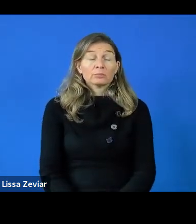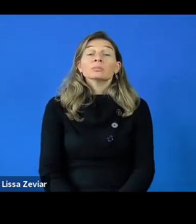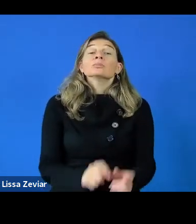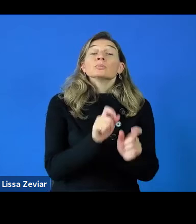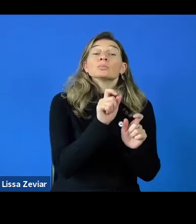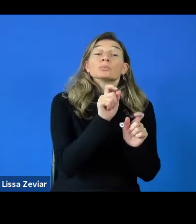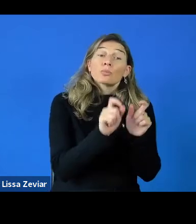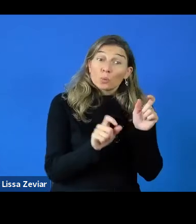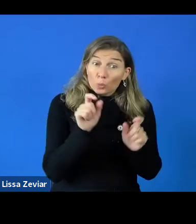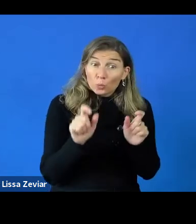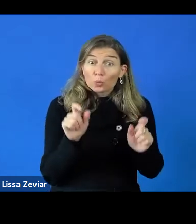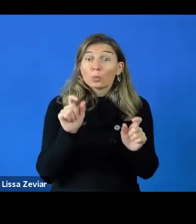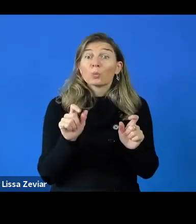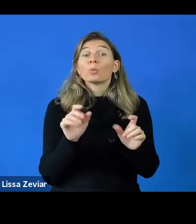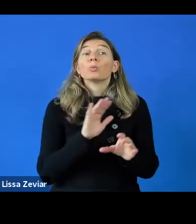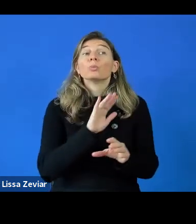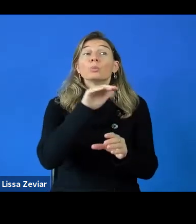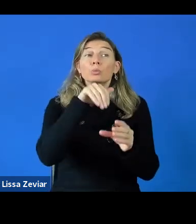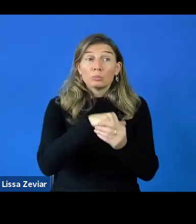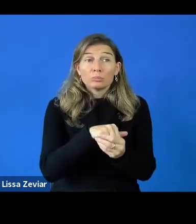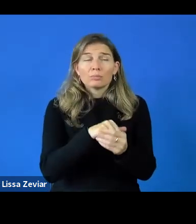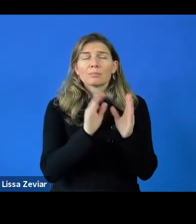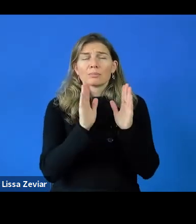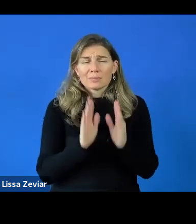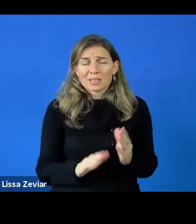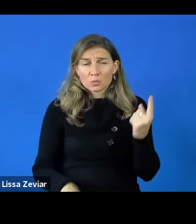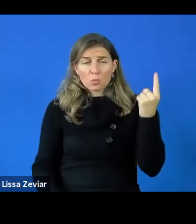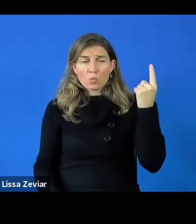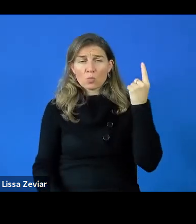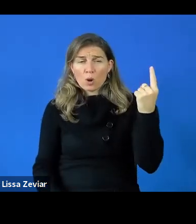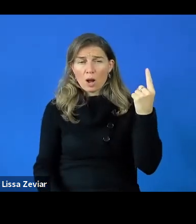that the association has a person, and if not you can employ someone,